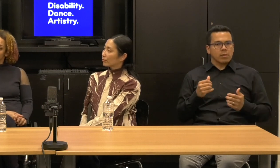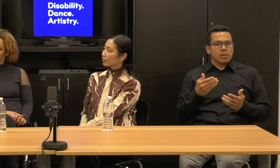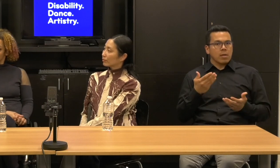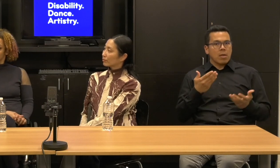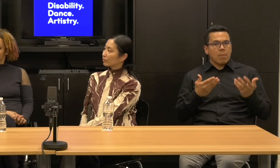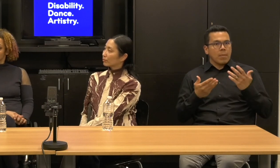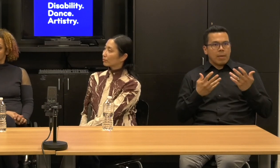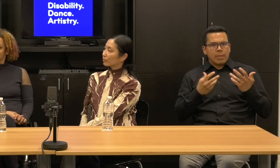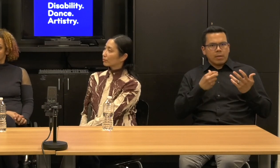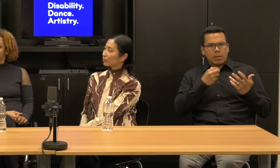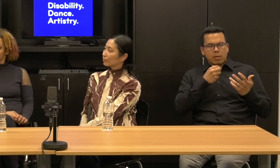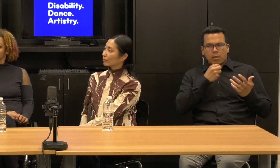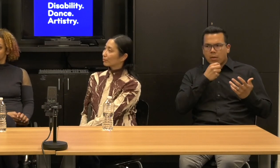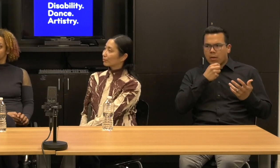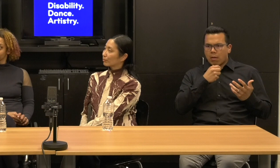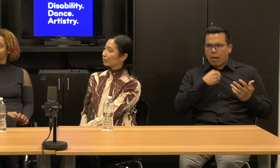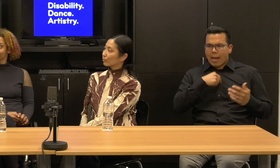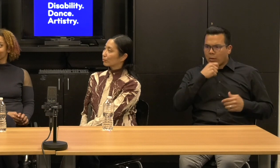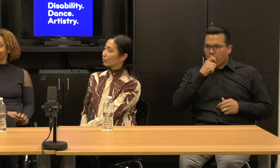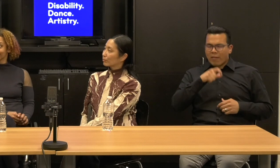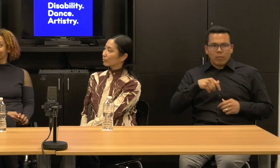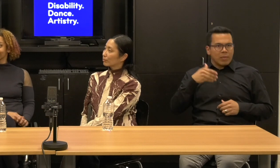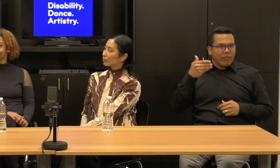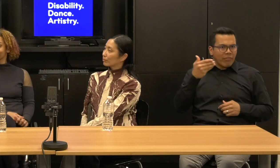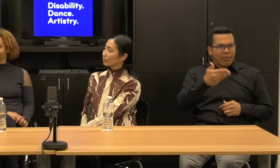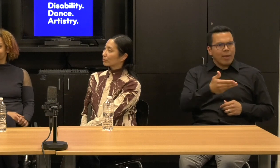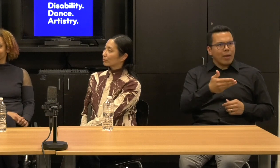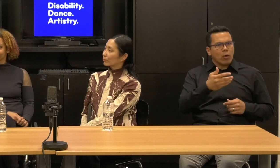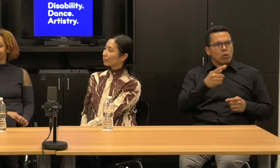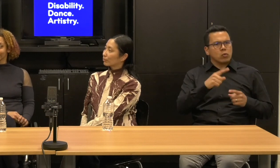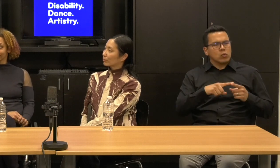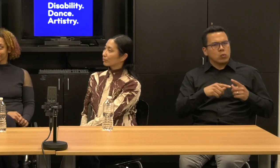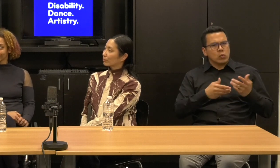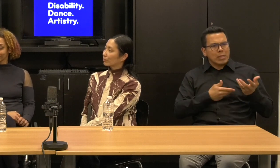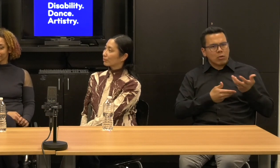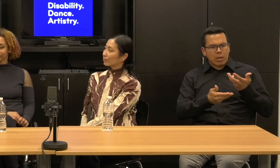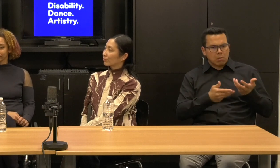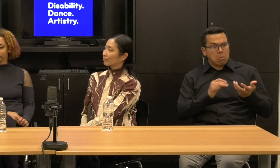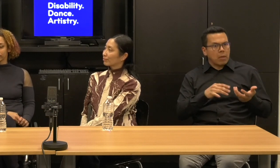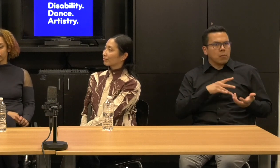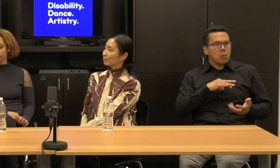You don't even need to be there in some ways and that's a tantalizing possibility, you